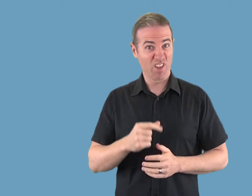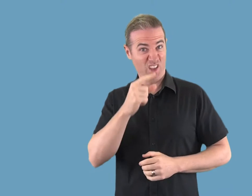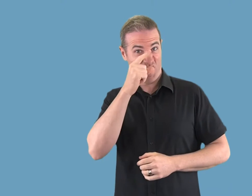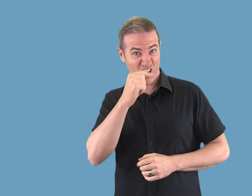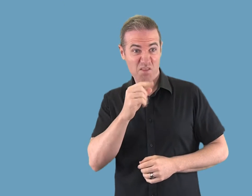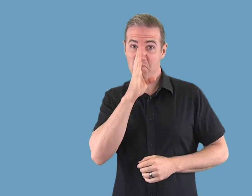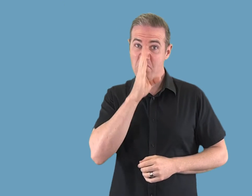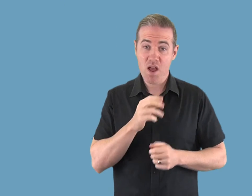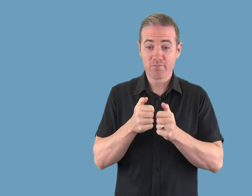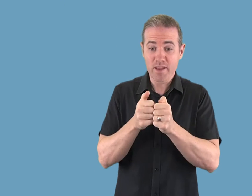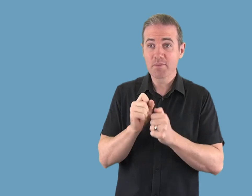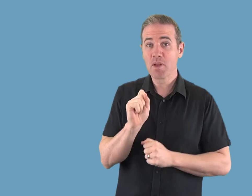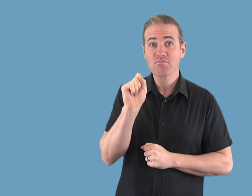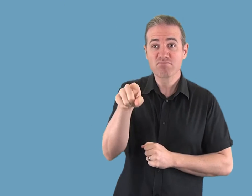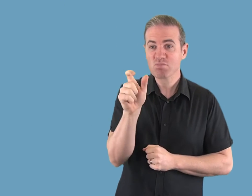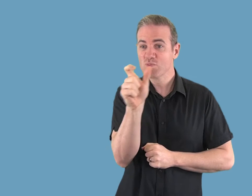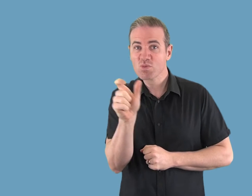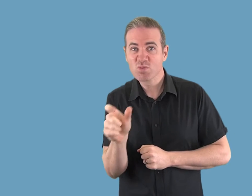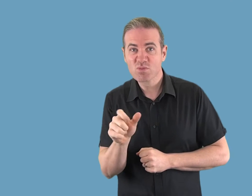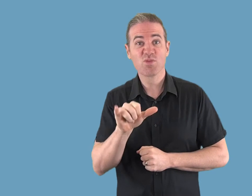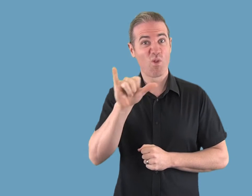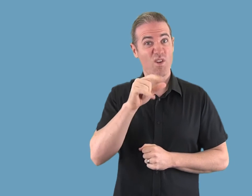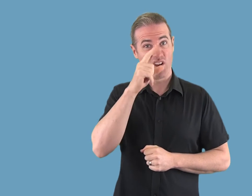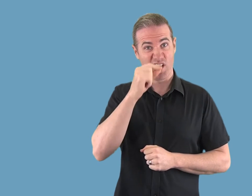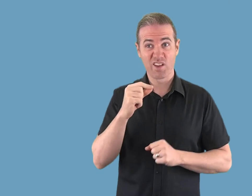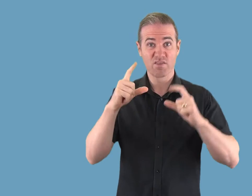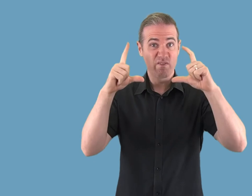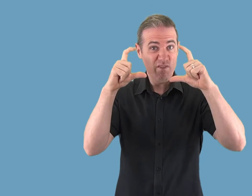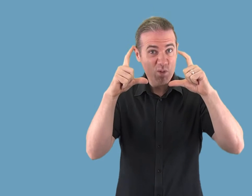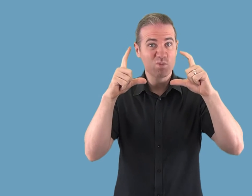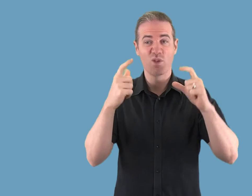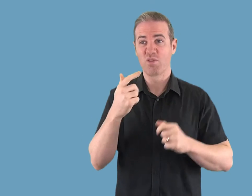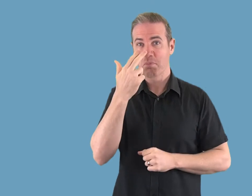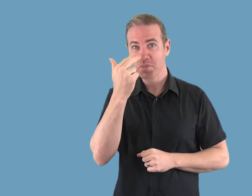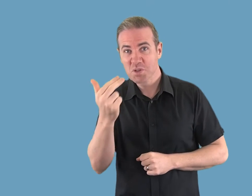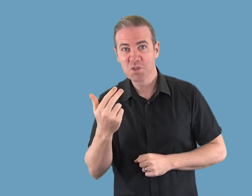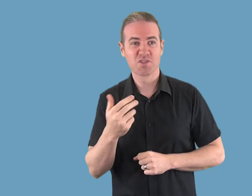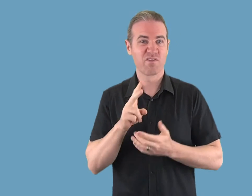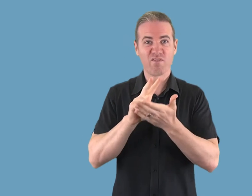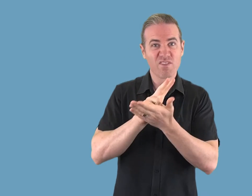It can be used to text, send and receive multimedia content